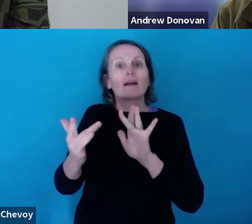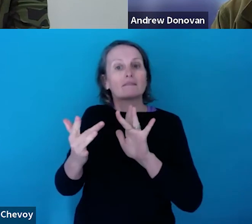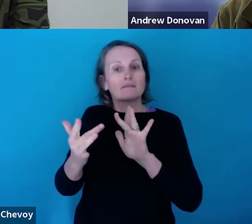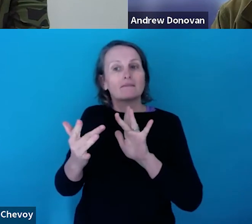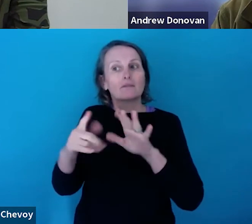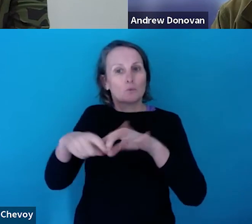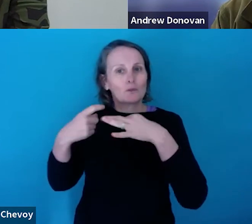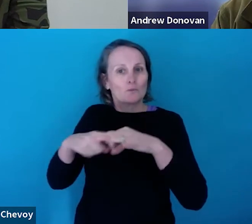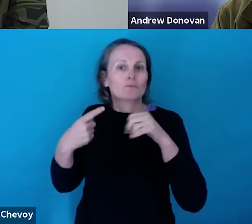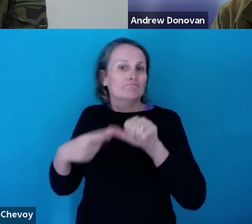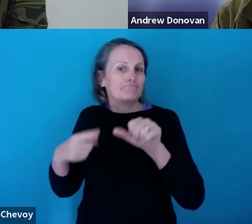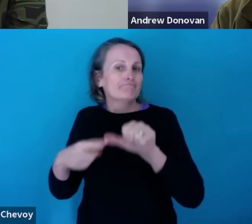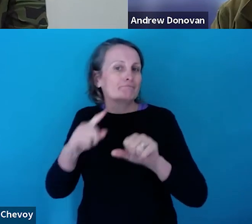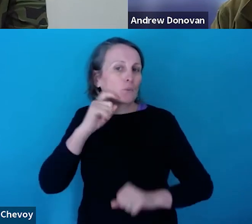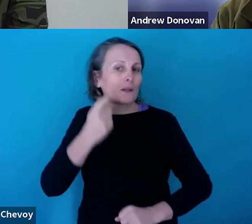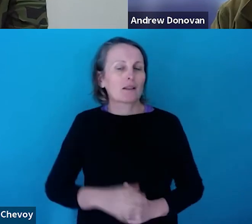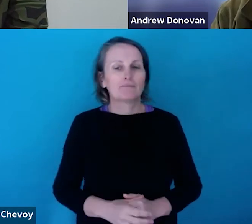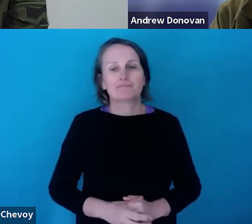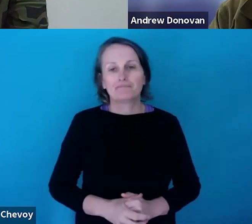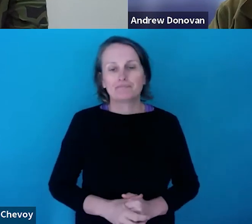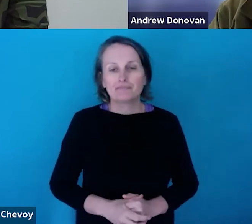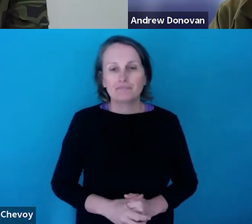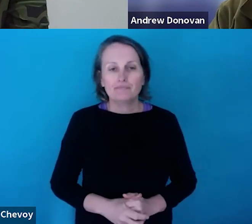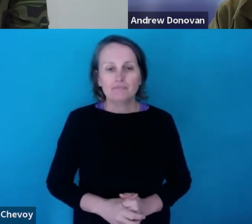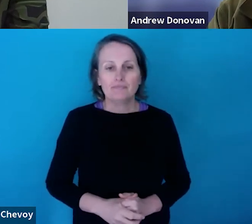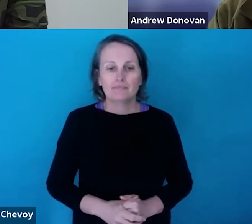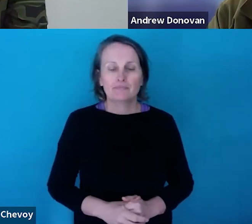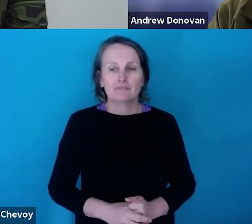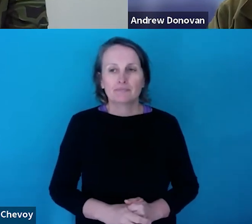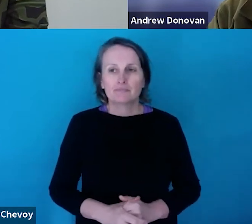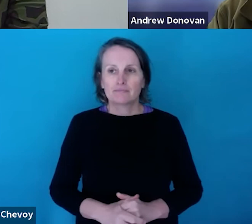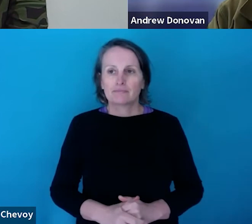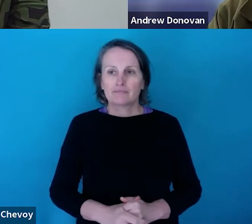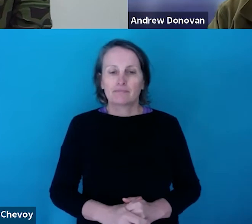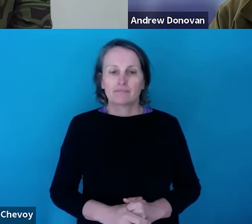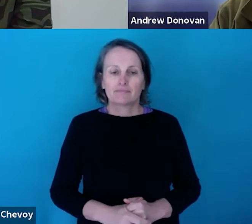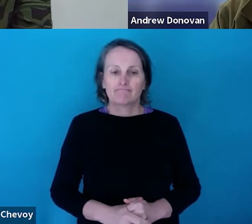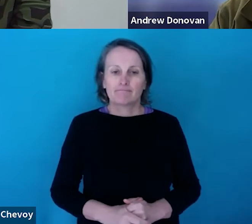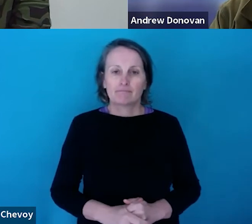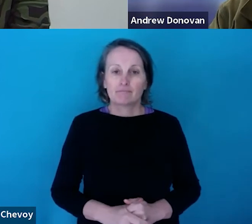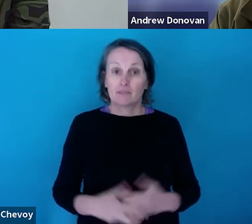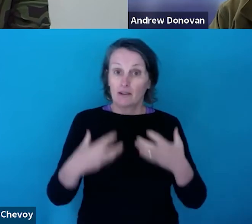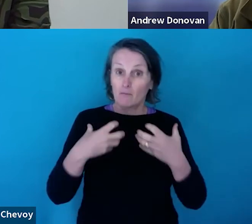artist services area as well. So there's no more questions directly